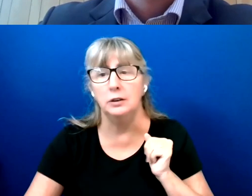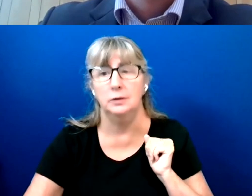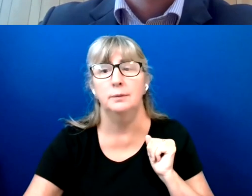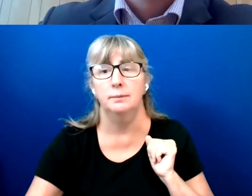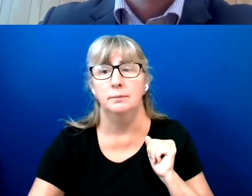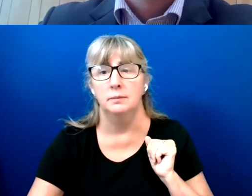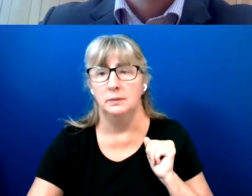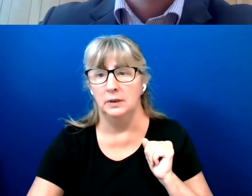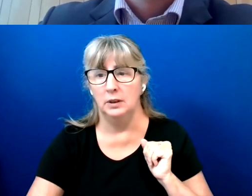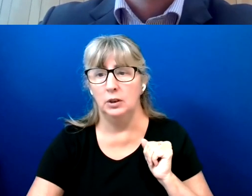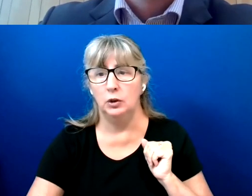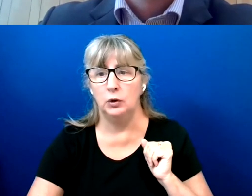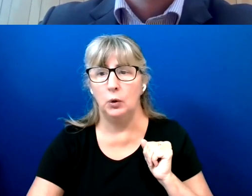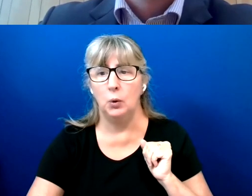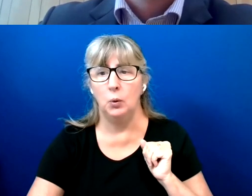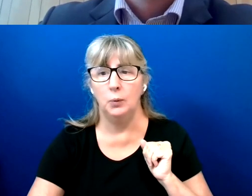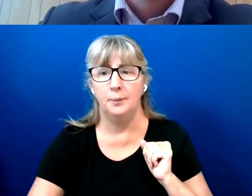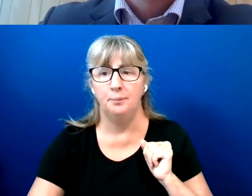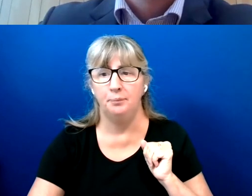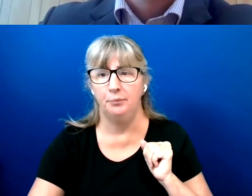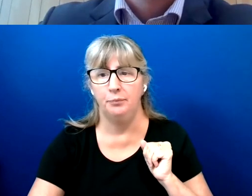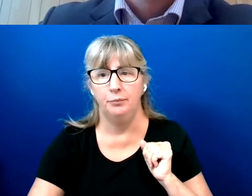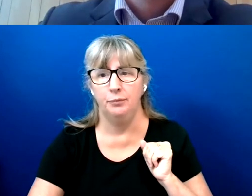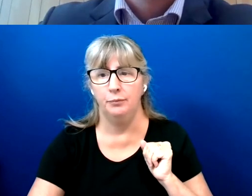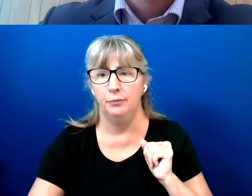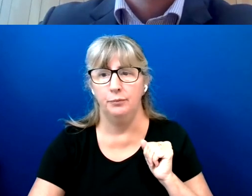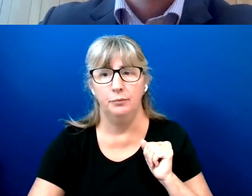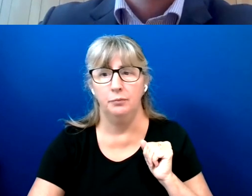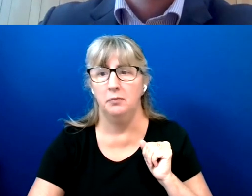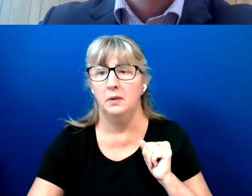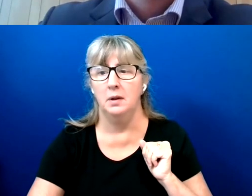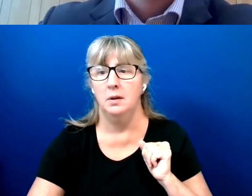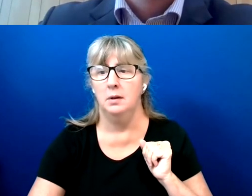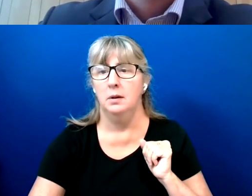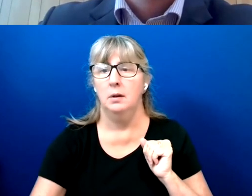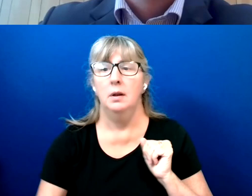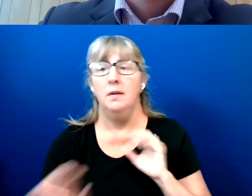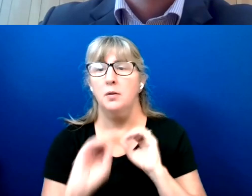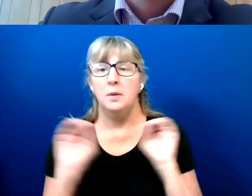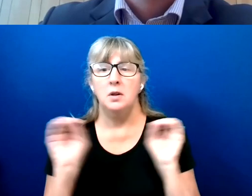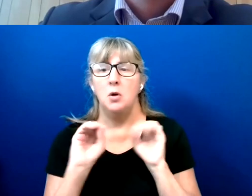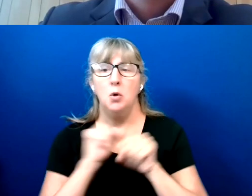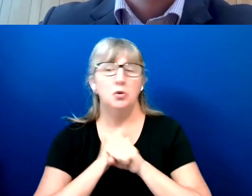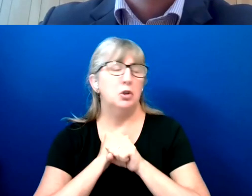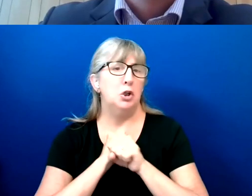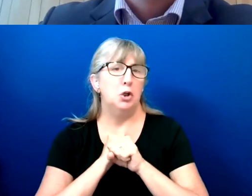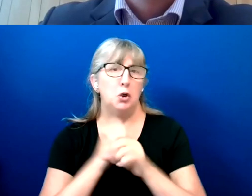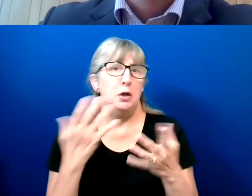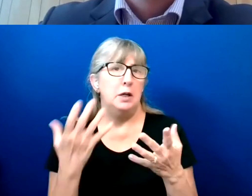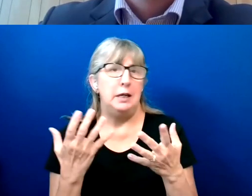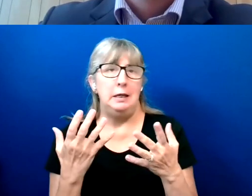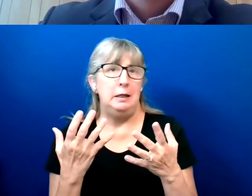So there has not been any security breaches of these systems to date, I should say.